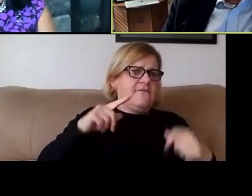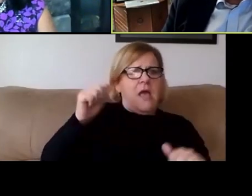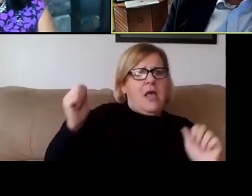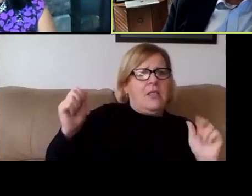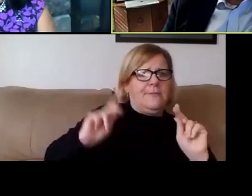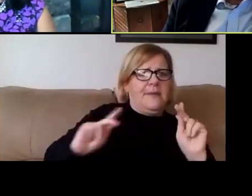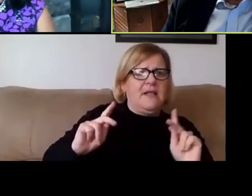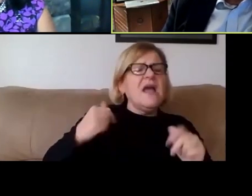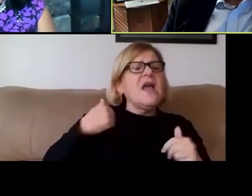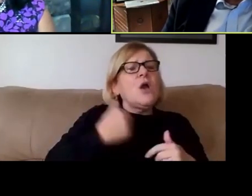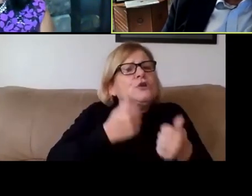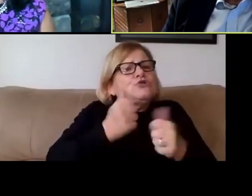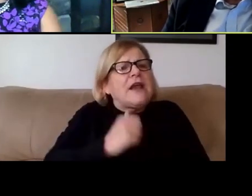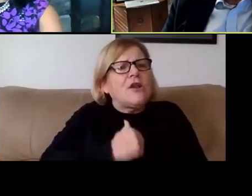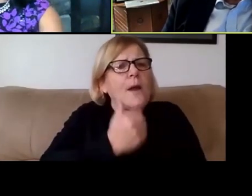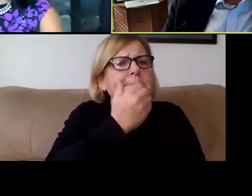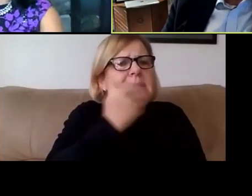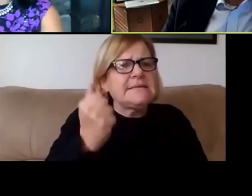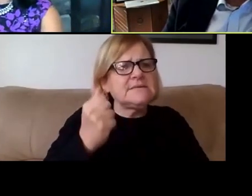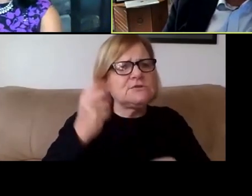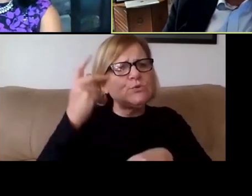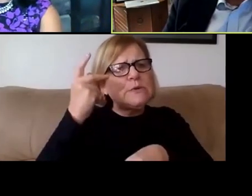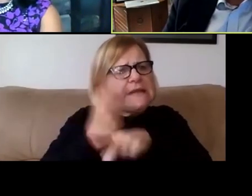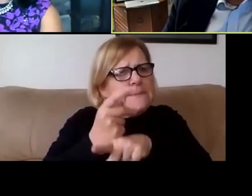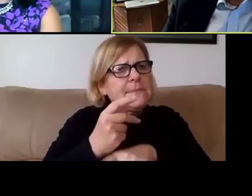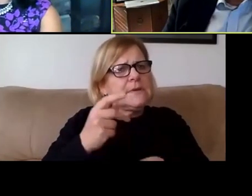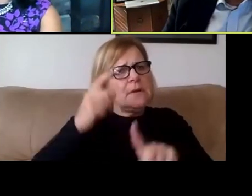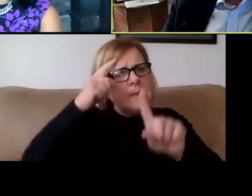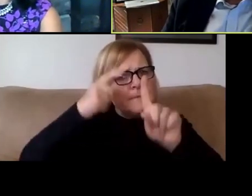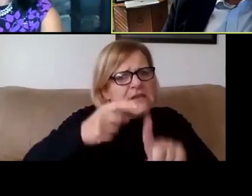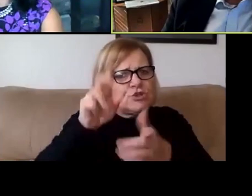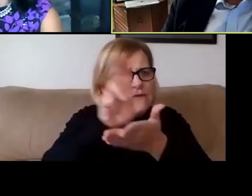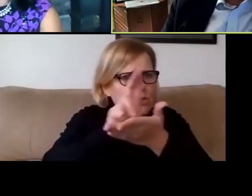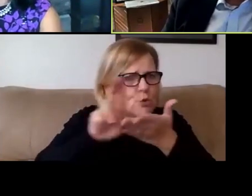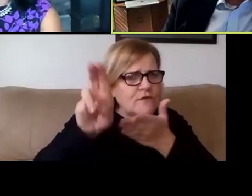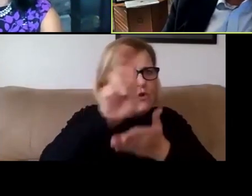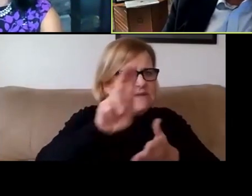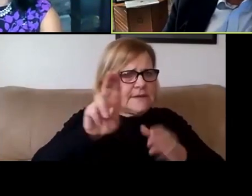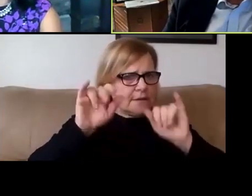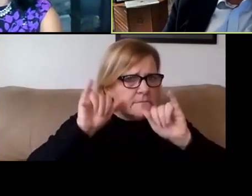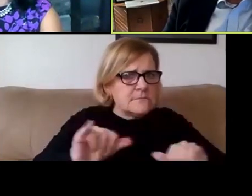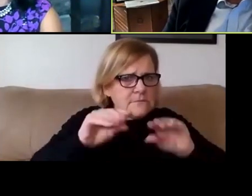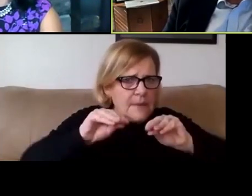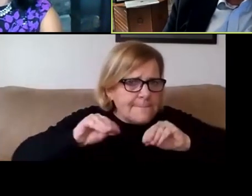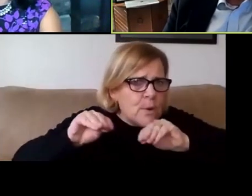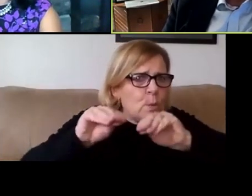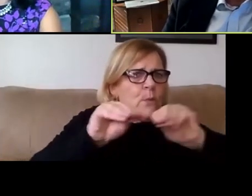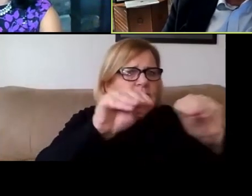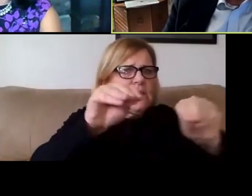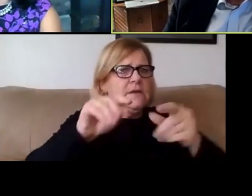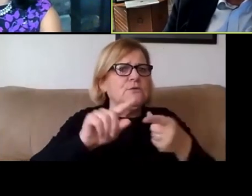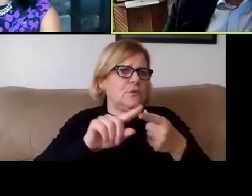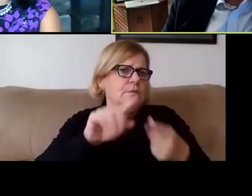And we're trying our best to keep as the mission of the university: Moving forward to the benefit of society